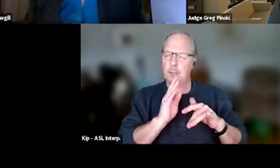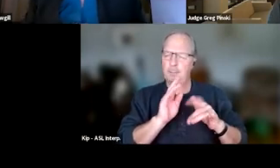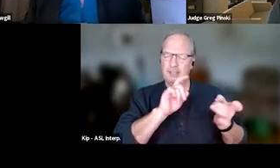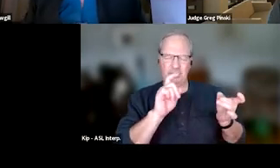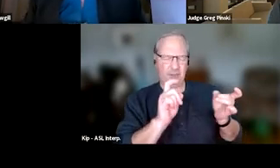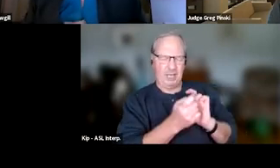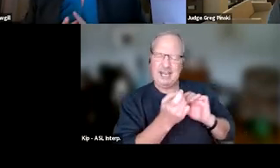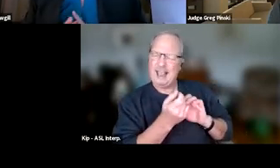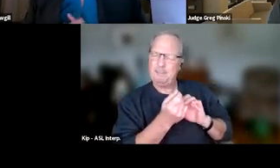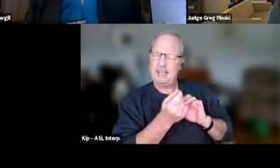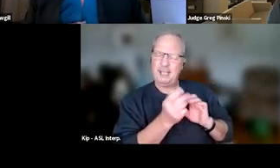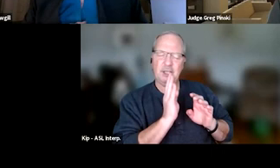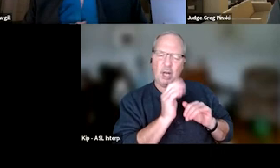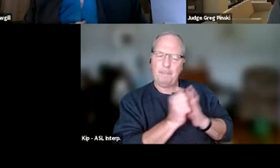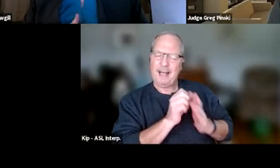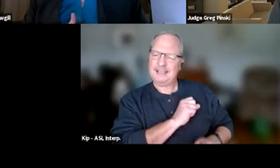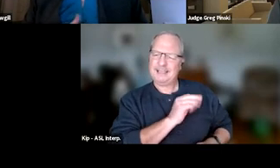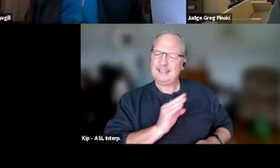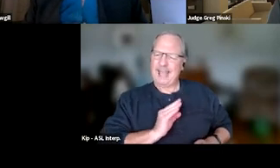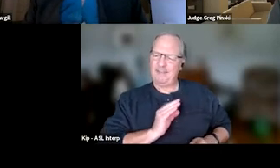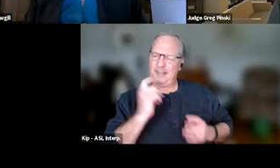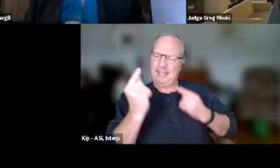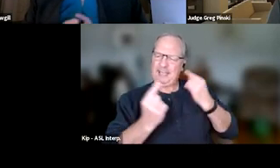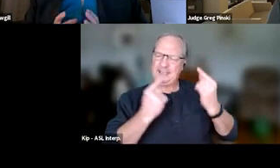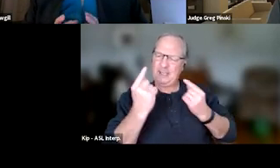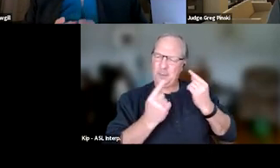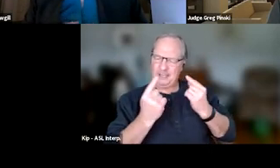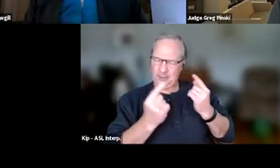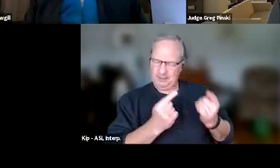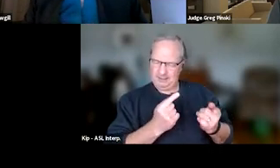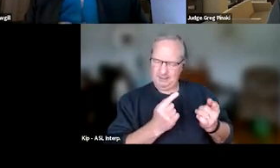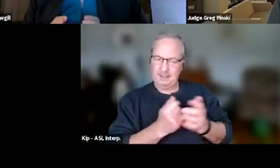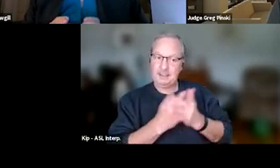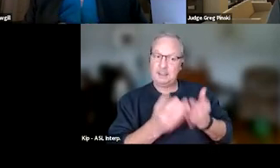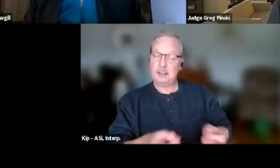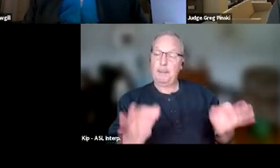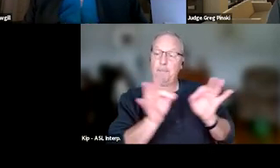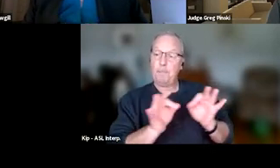and talk about some staffing considerations. So it's very important that we use staffing